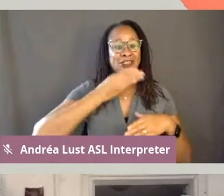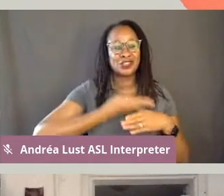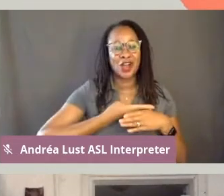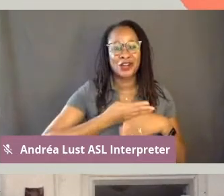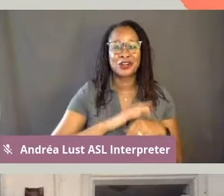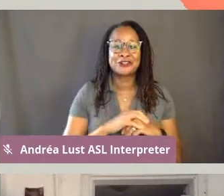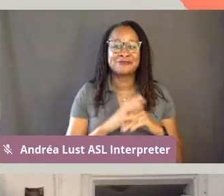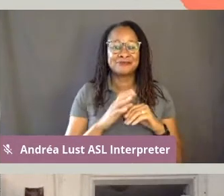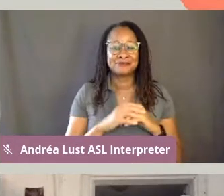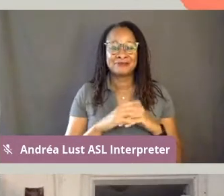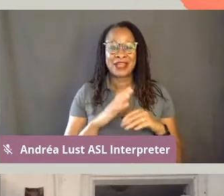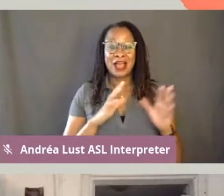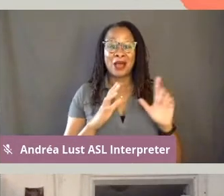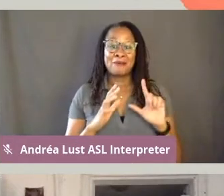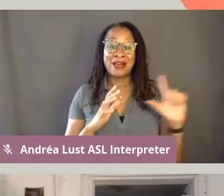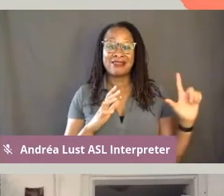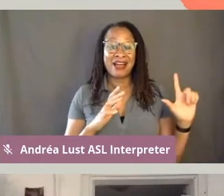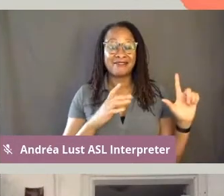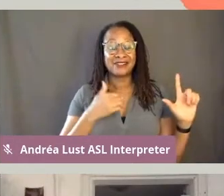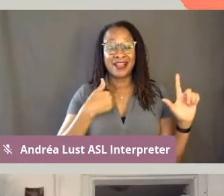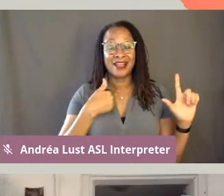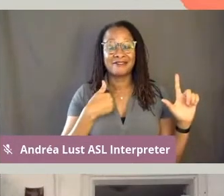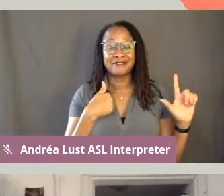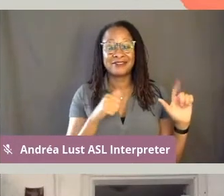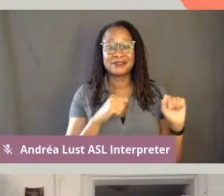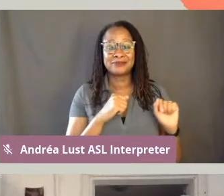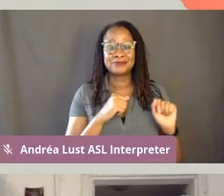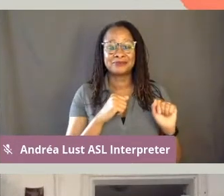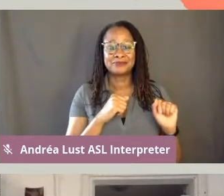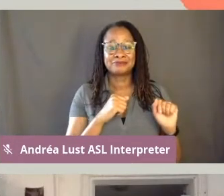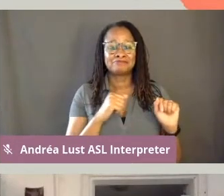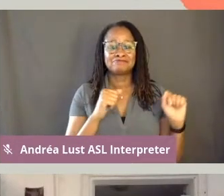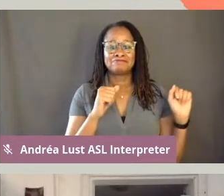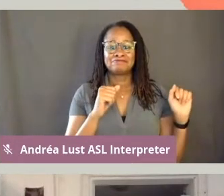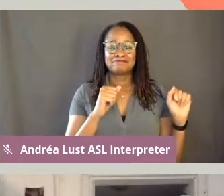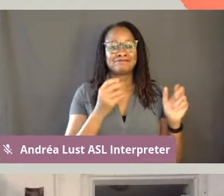and to my left, I have a bunch of nice plants